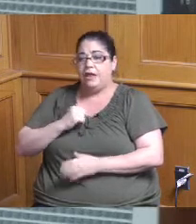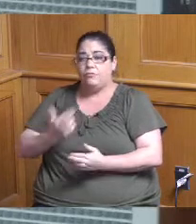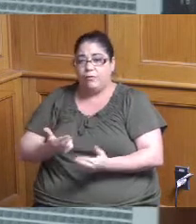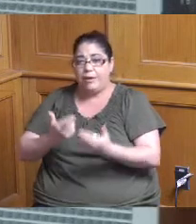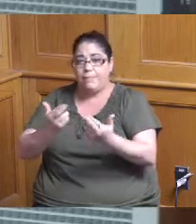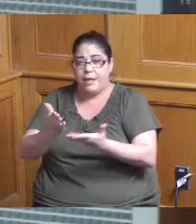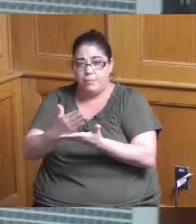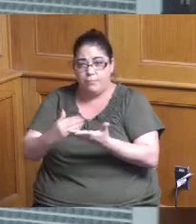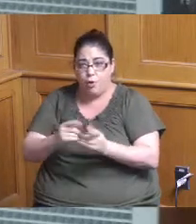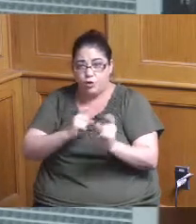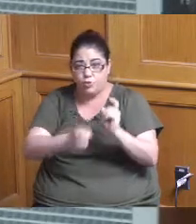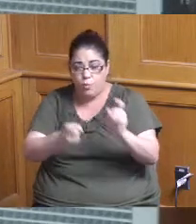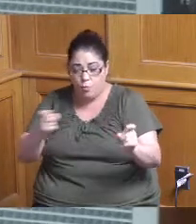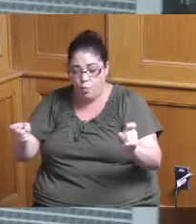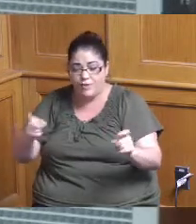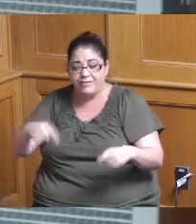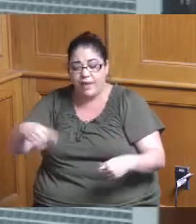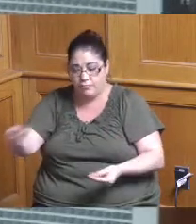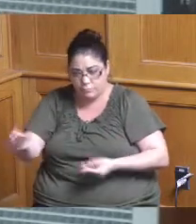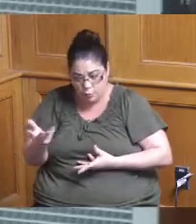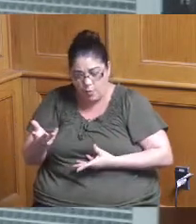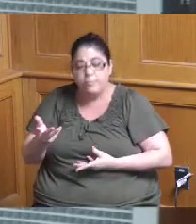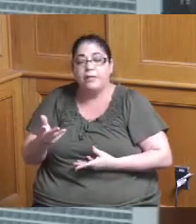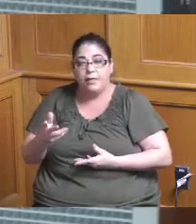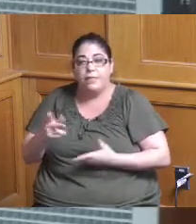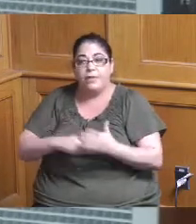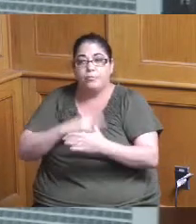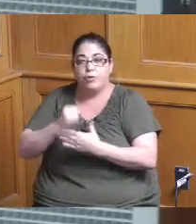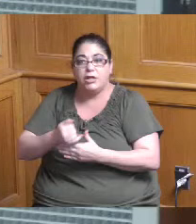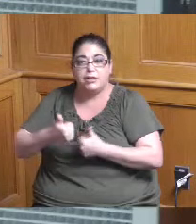awards for and all of them informed me that the project would would still be able to move forward